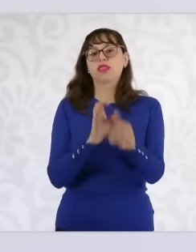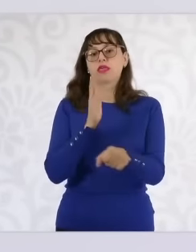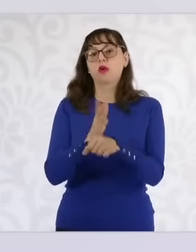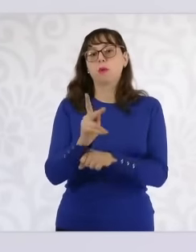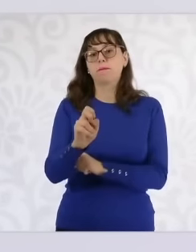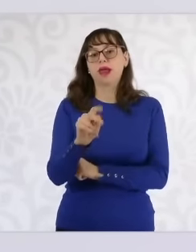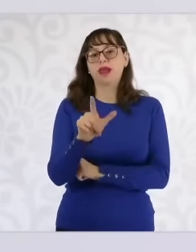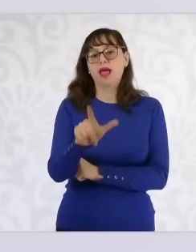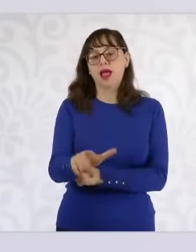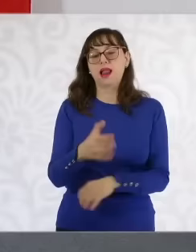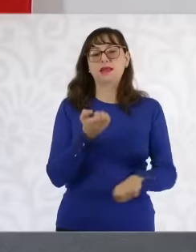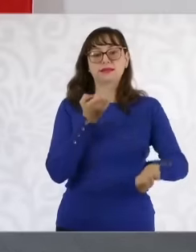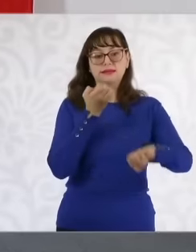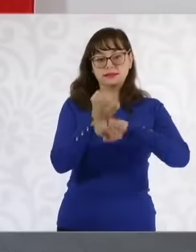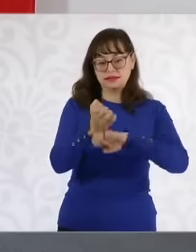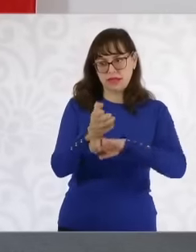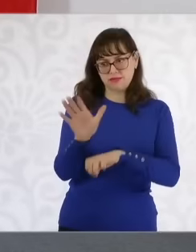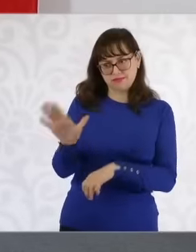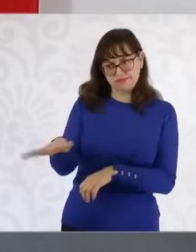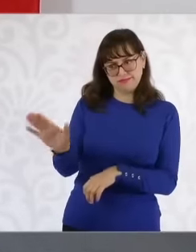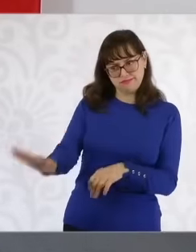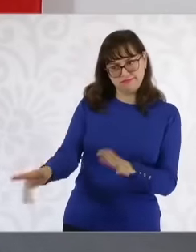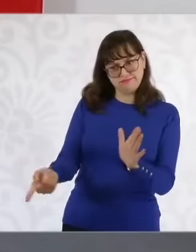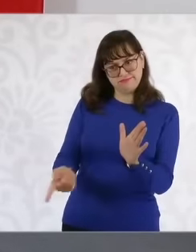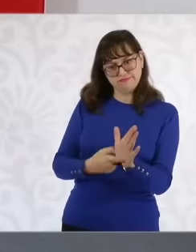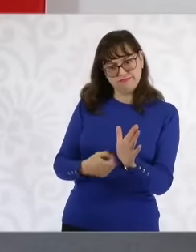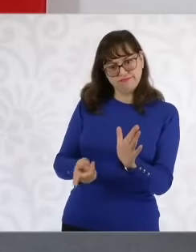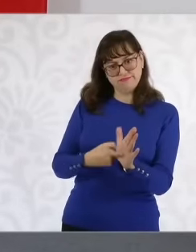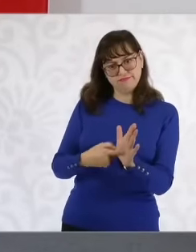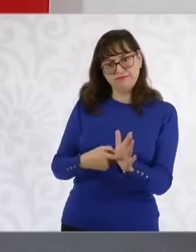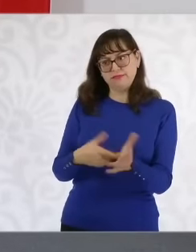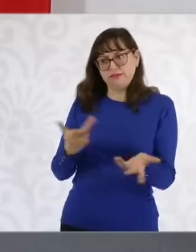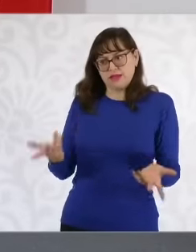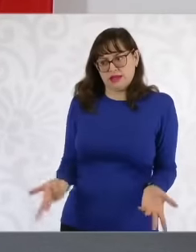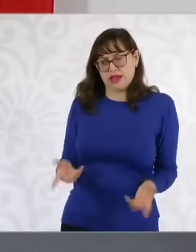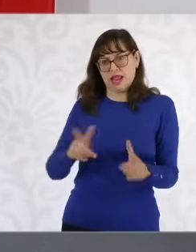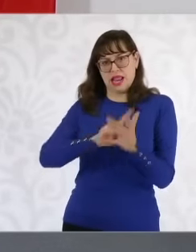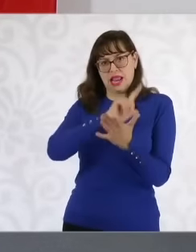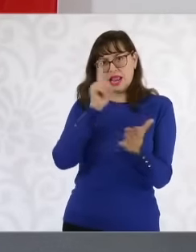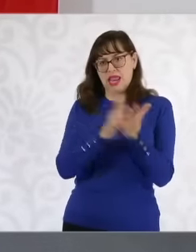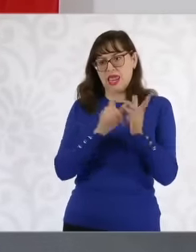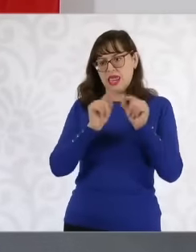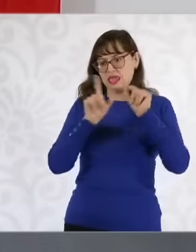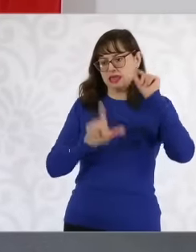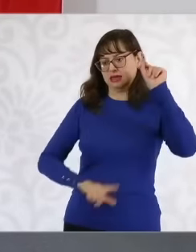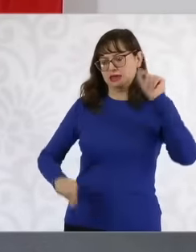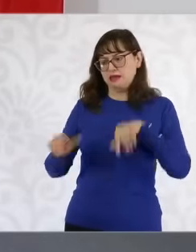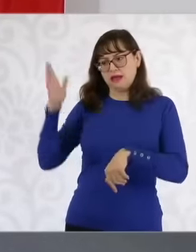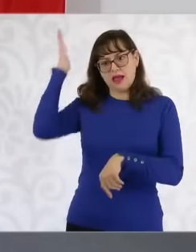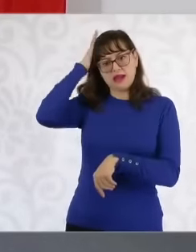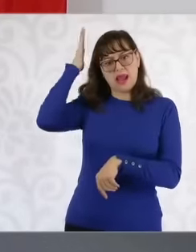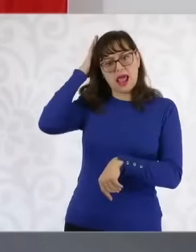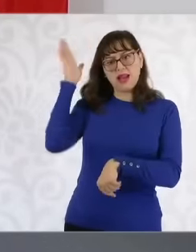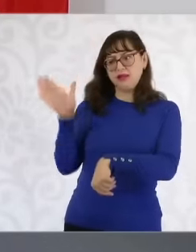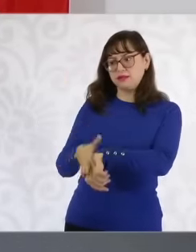or the guidance from the general laws so that they can be modified. Femicide is